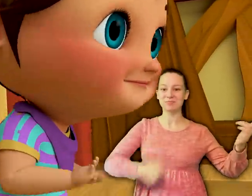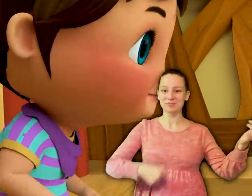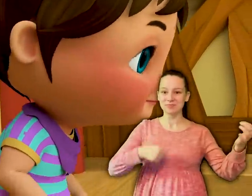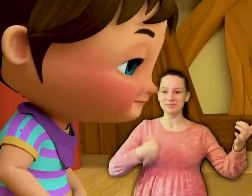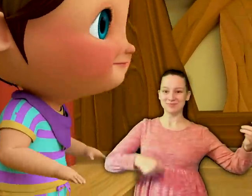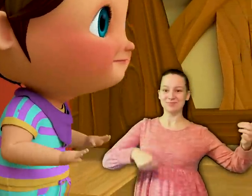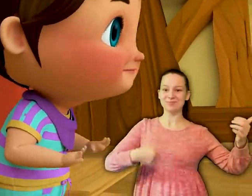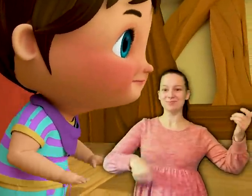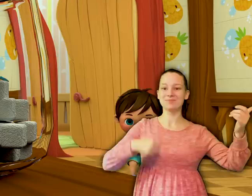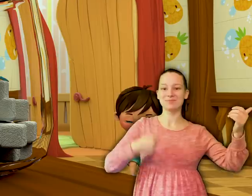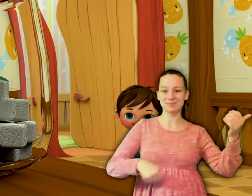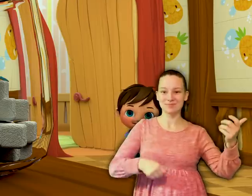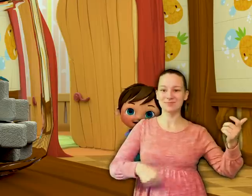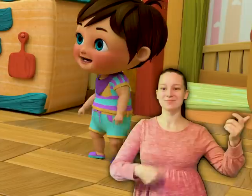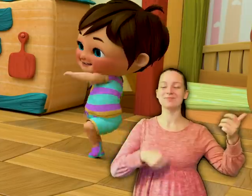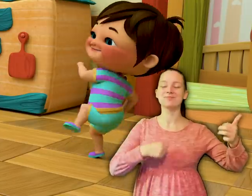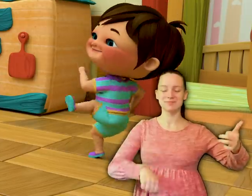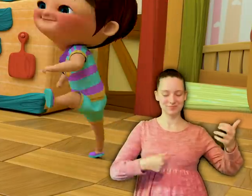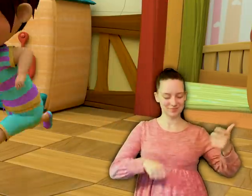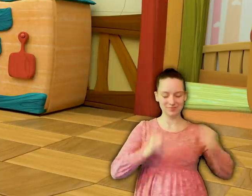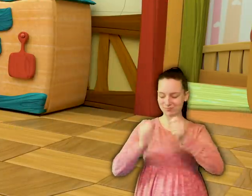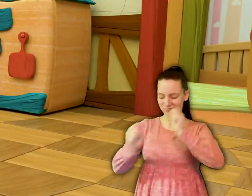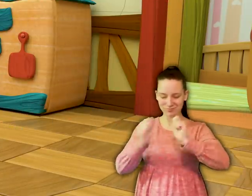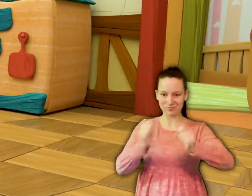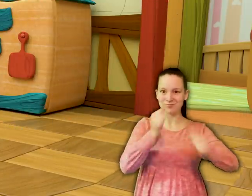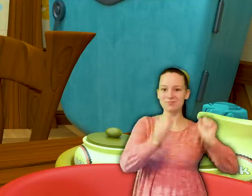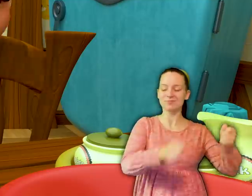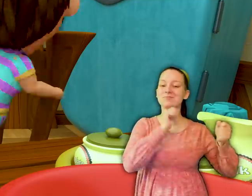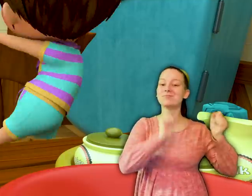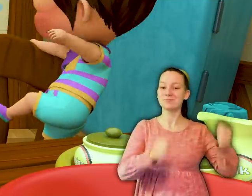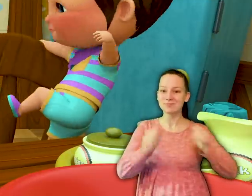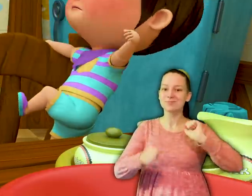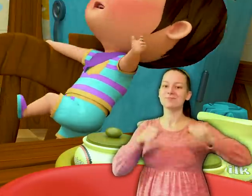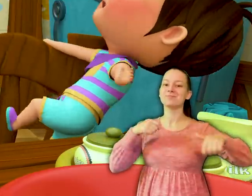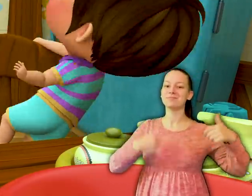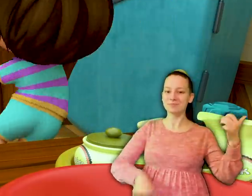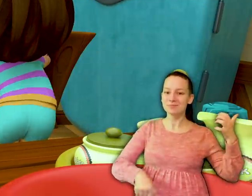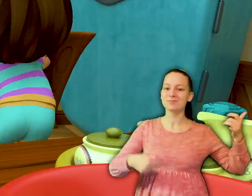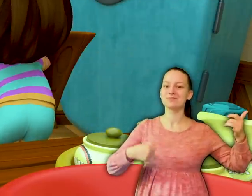Grandpa Shark …. Grandpa Shark